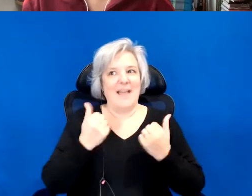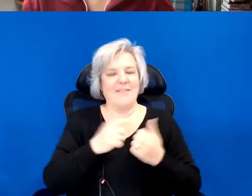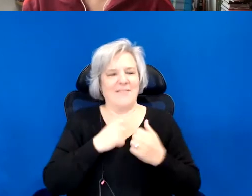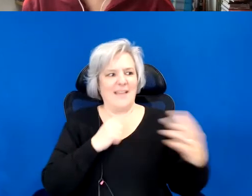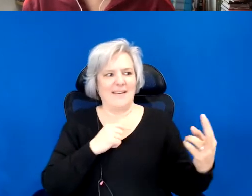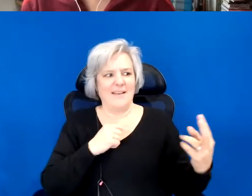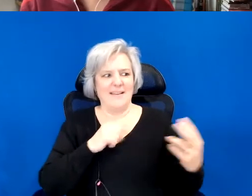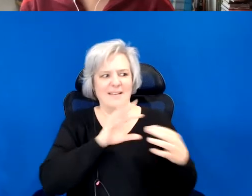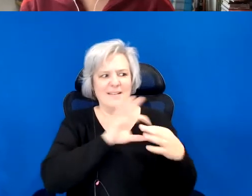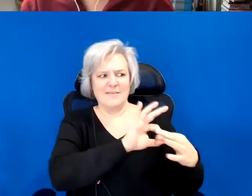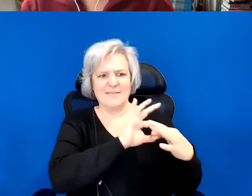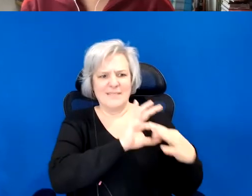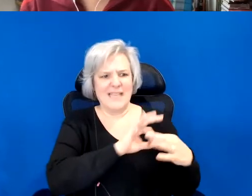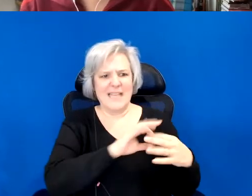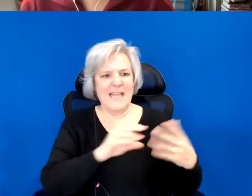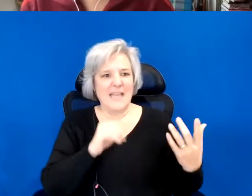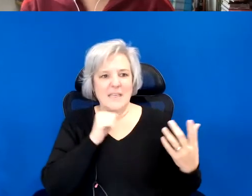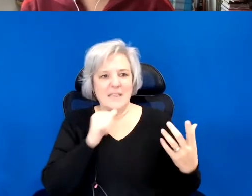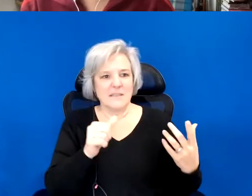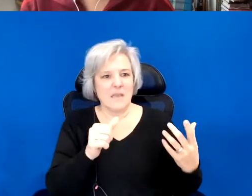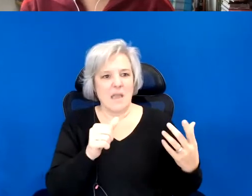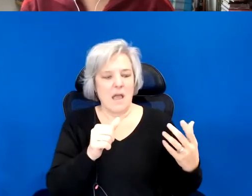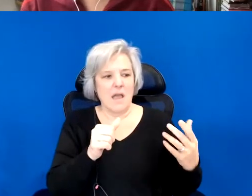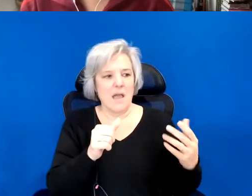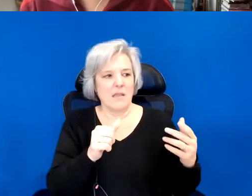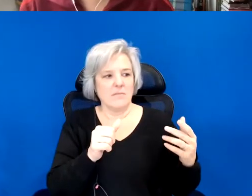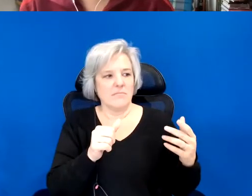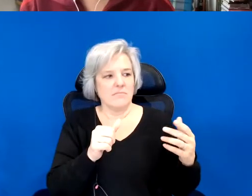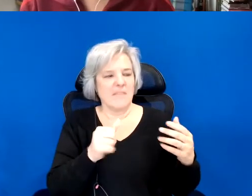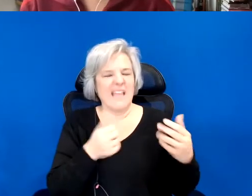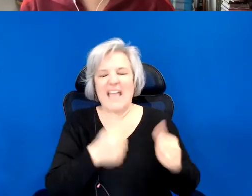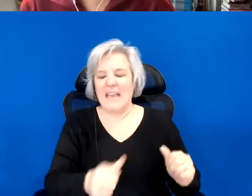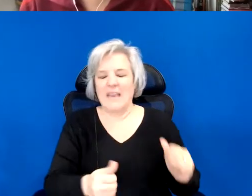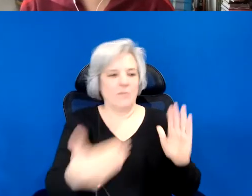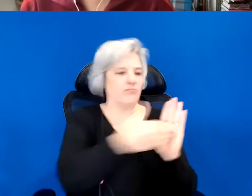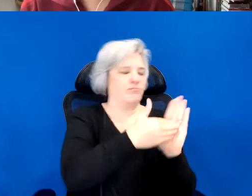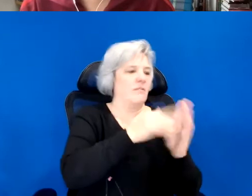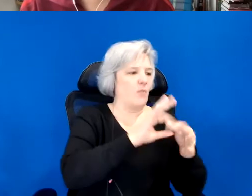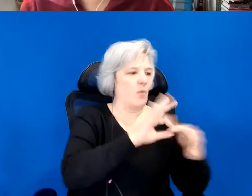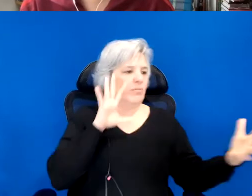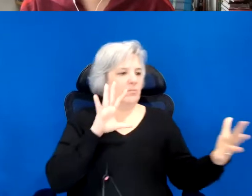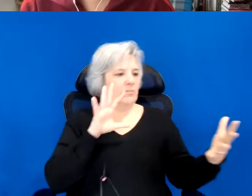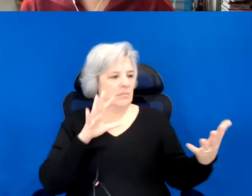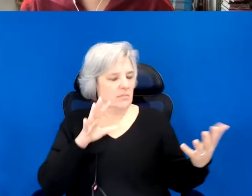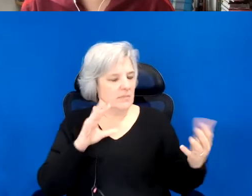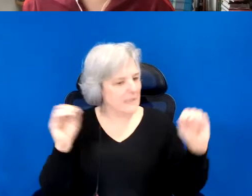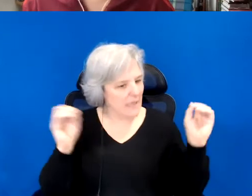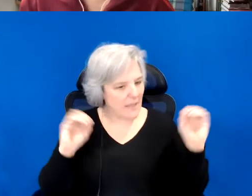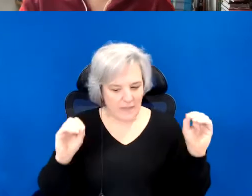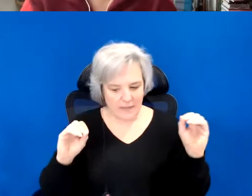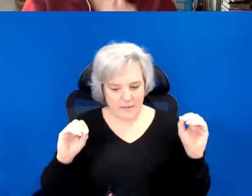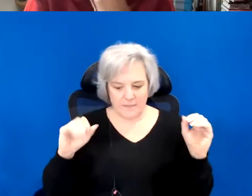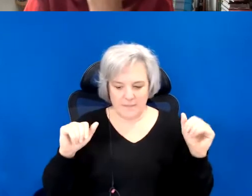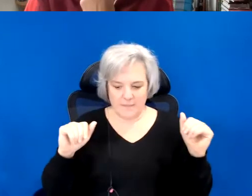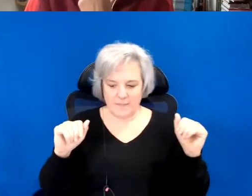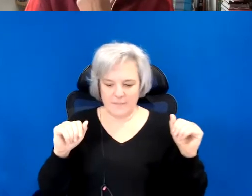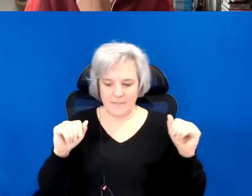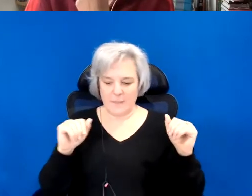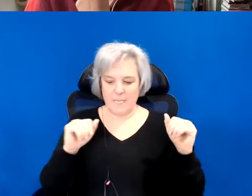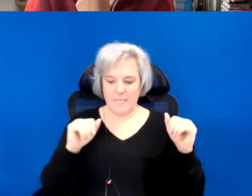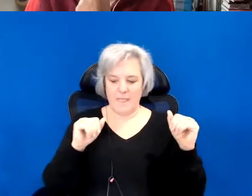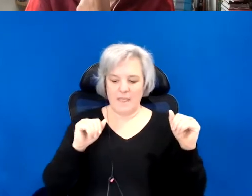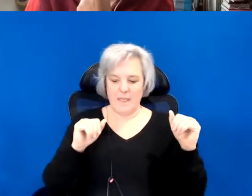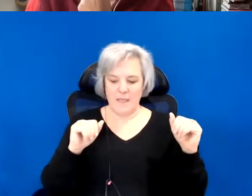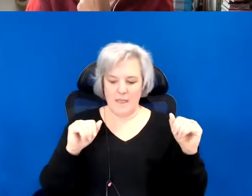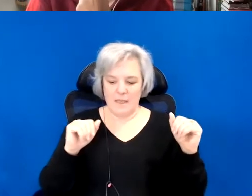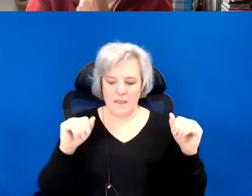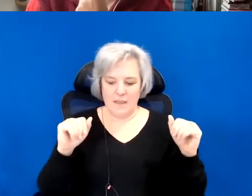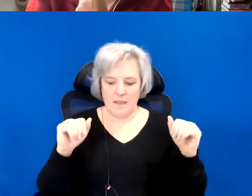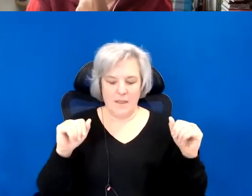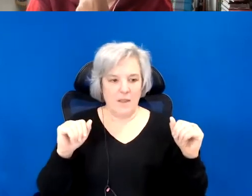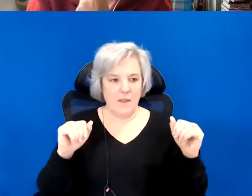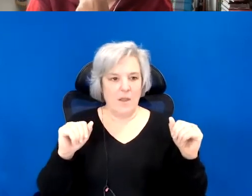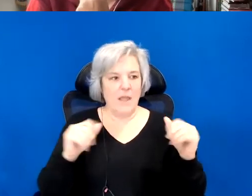That has not been subject to breaking.